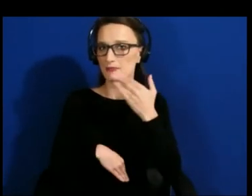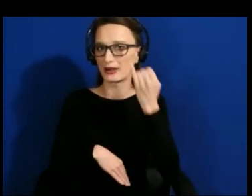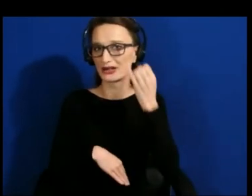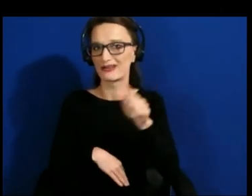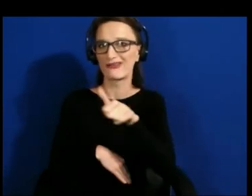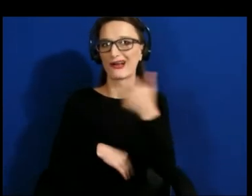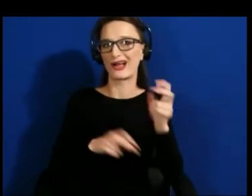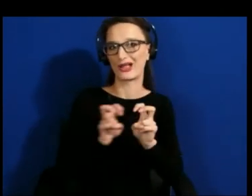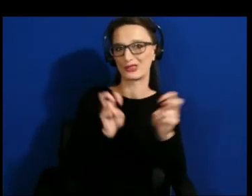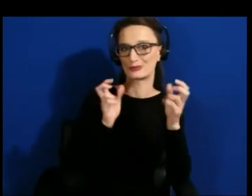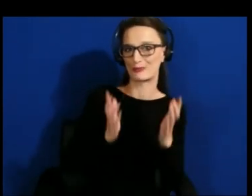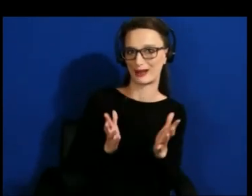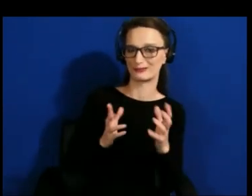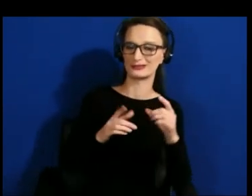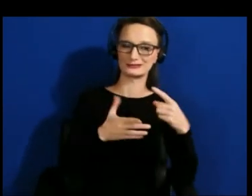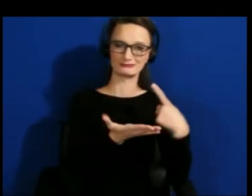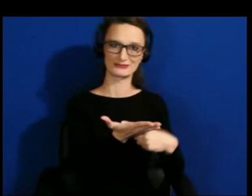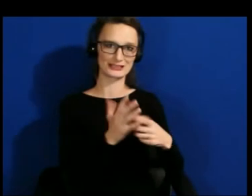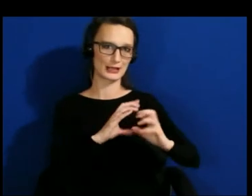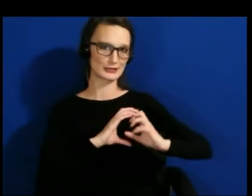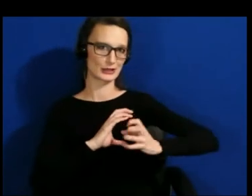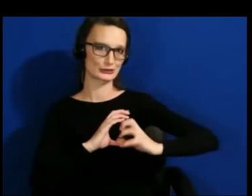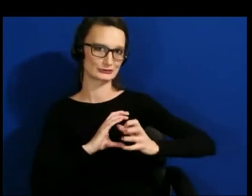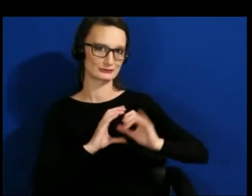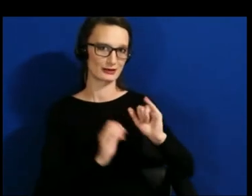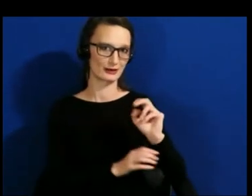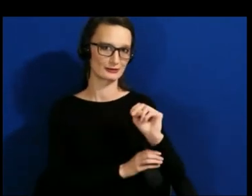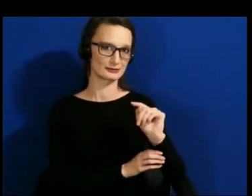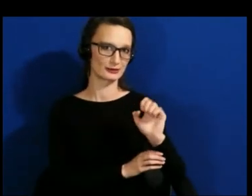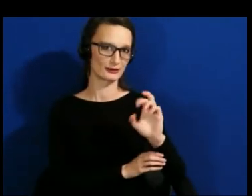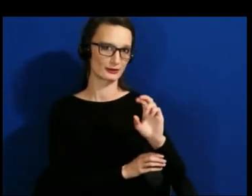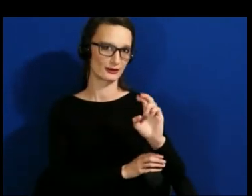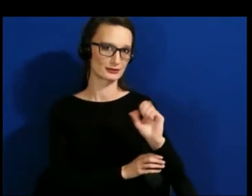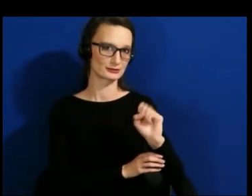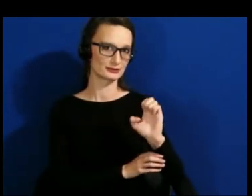better than I am because I’m the intersection of disability and white male privilege.